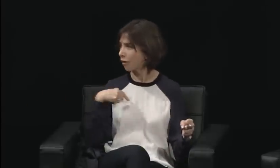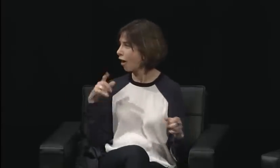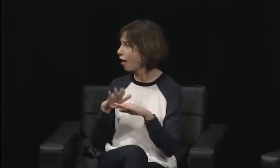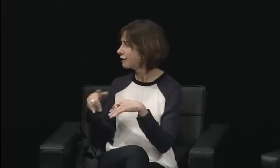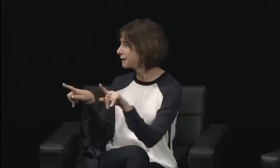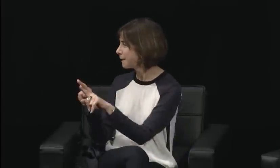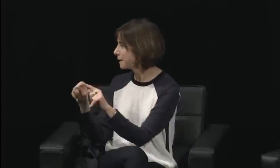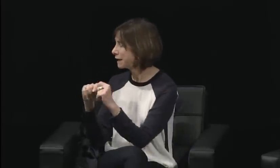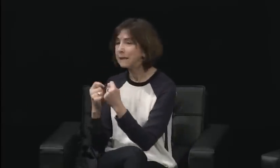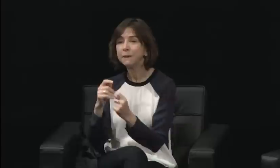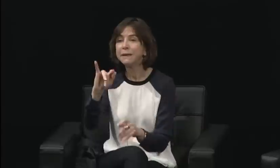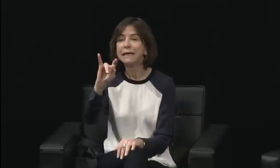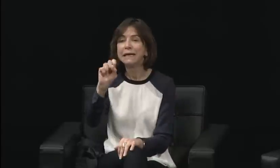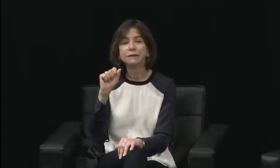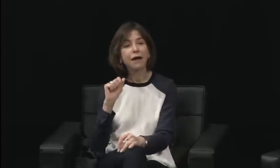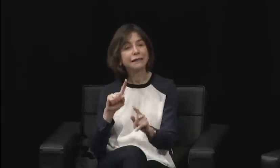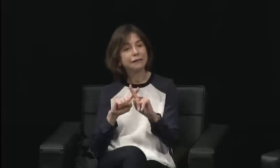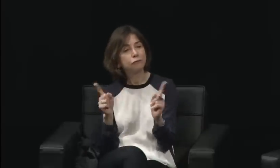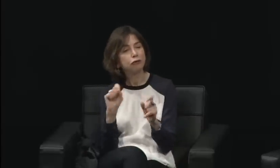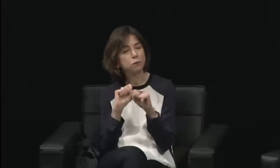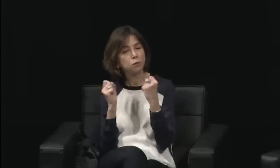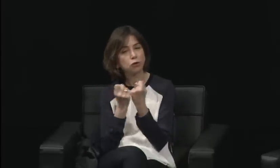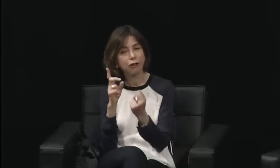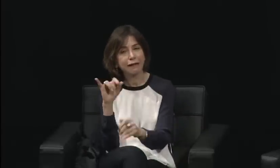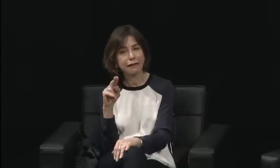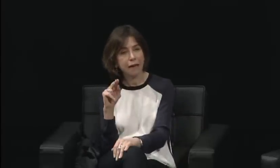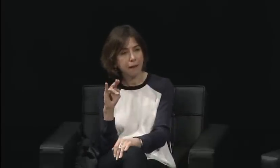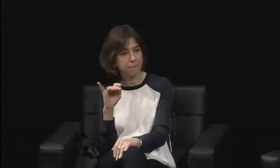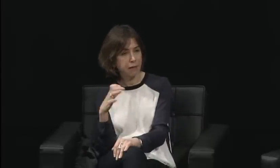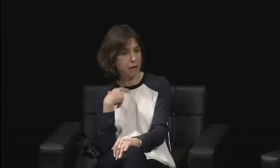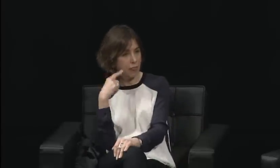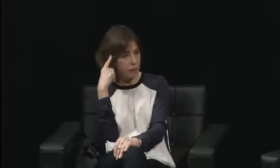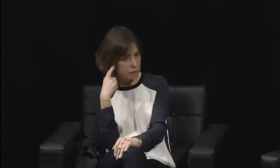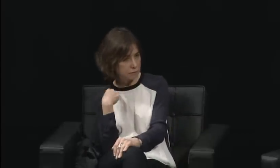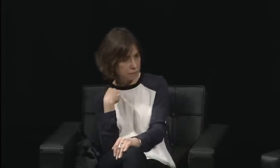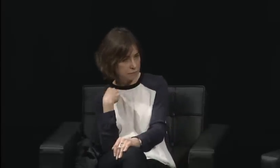and that camaraderie and sportsmanship